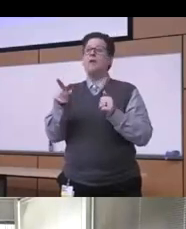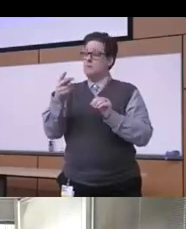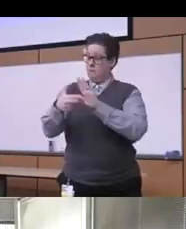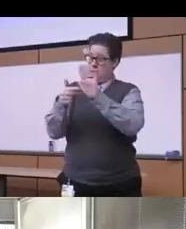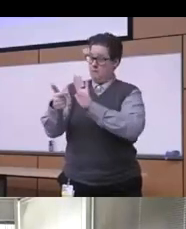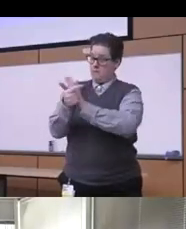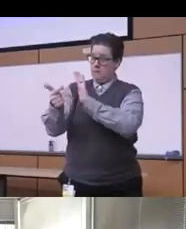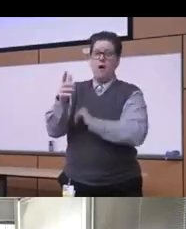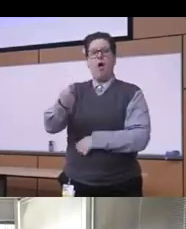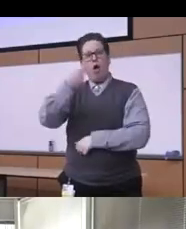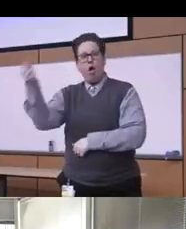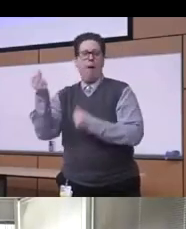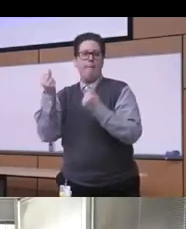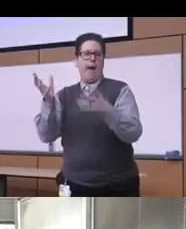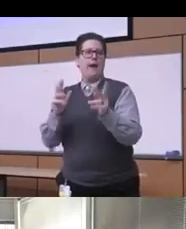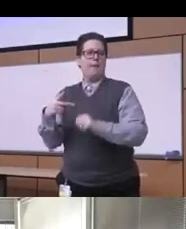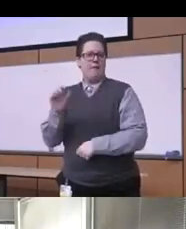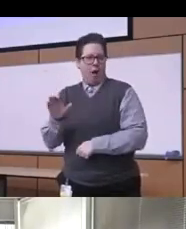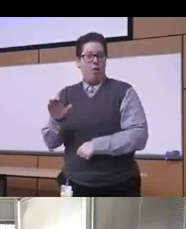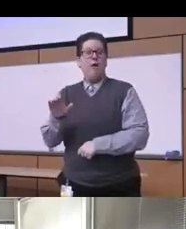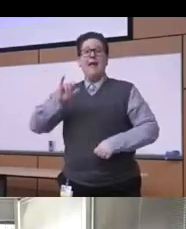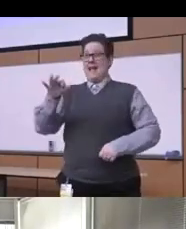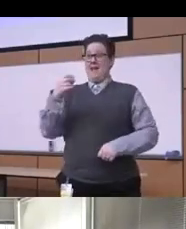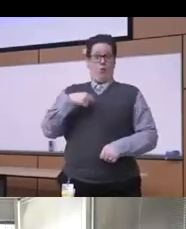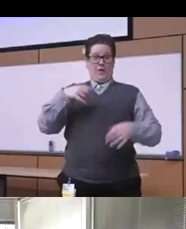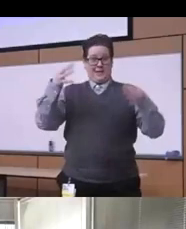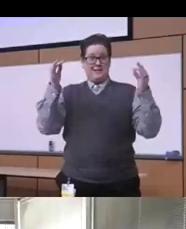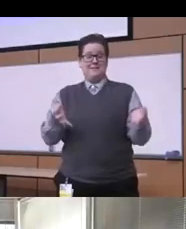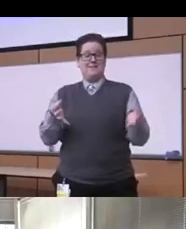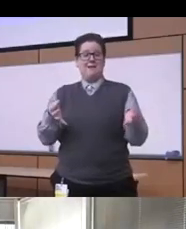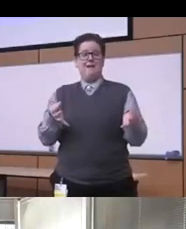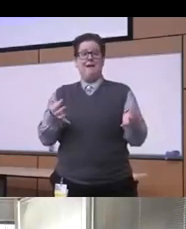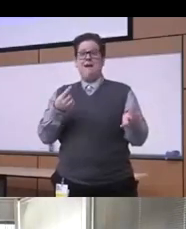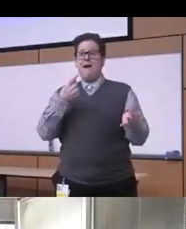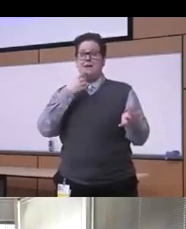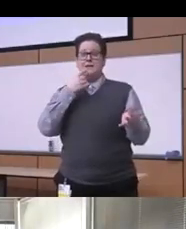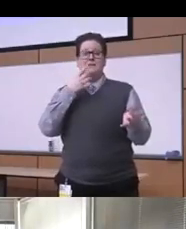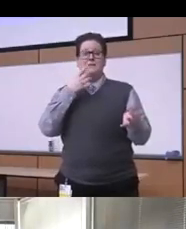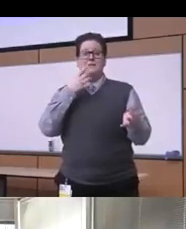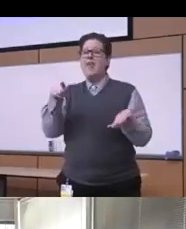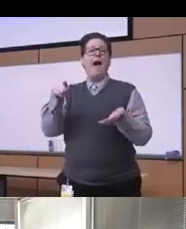and incarceration people of color so if you really uh you know criminalize you know a drug